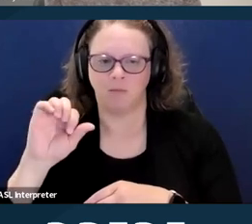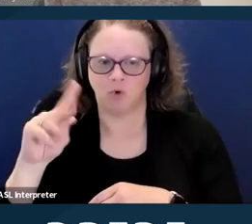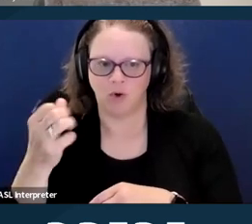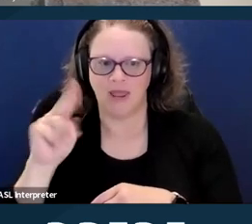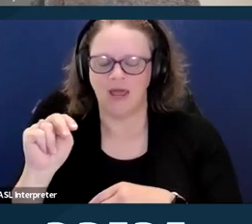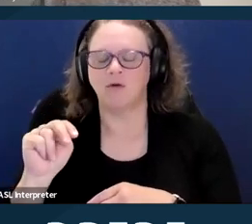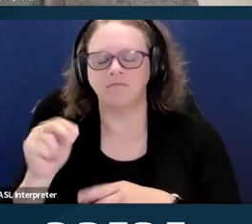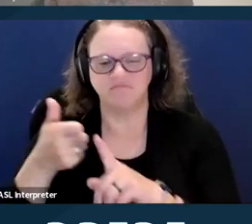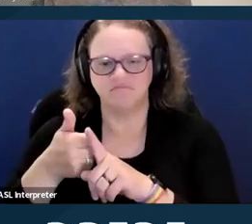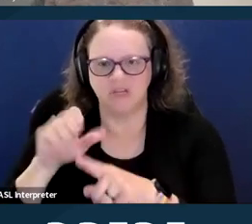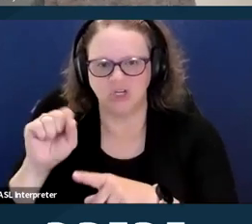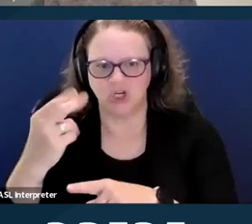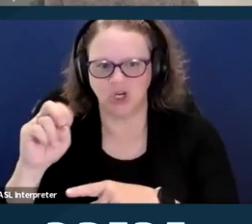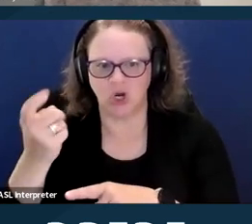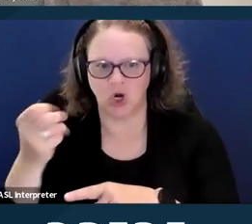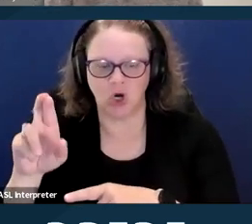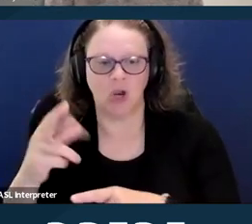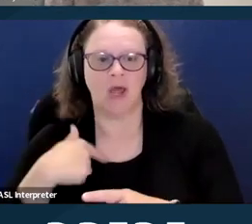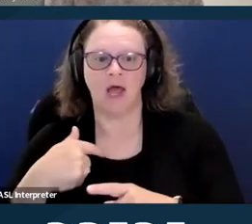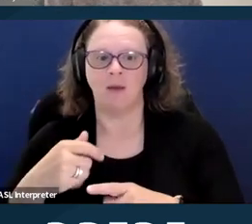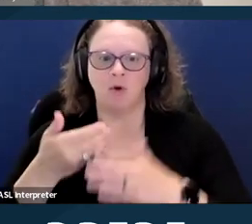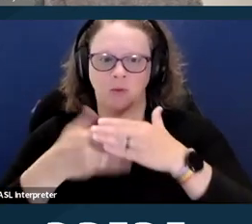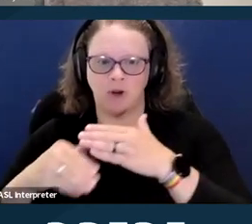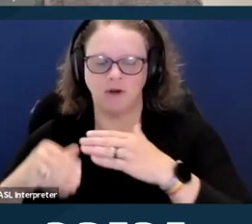at Disability Rights Education and Defense Fund.